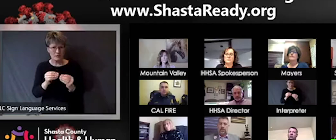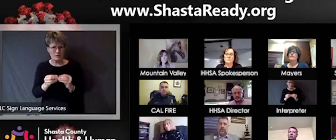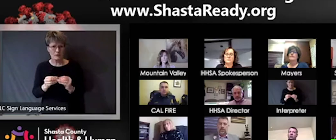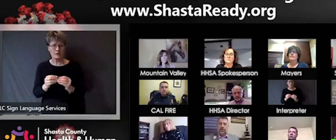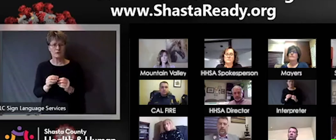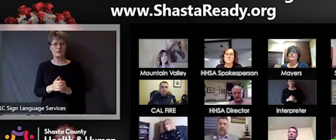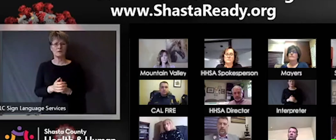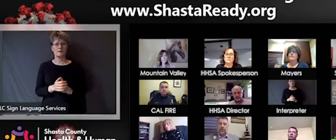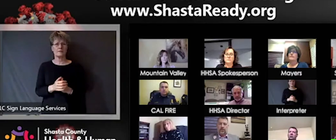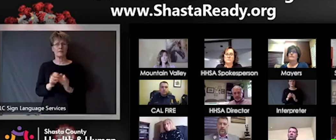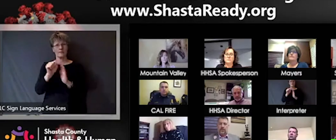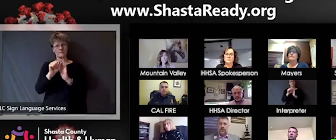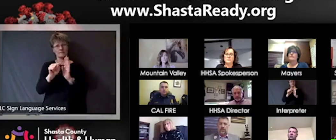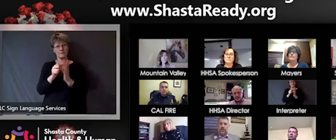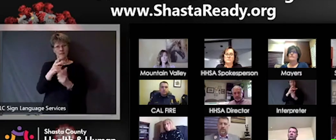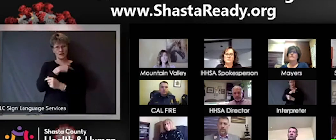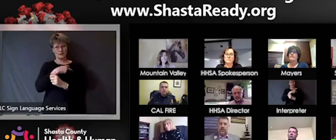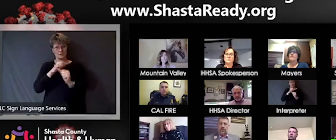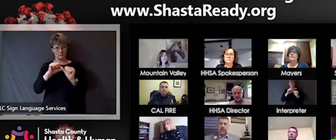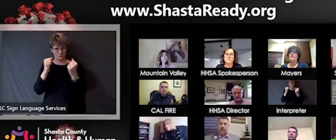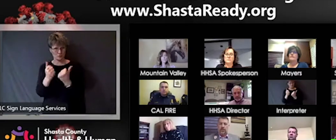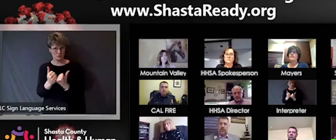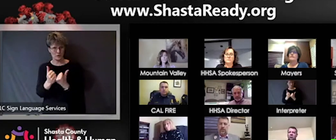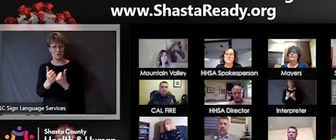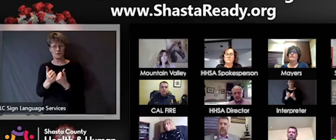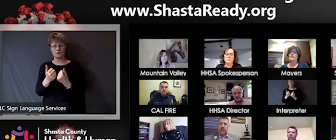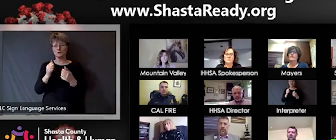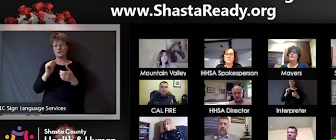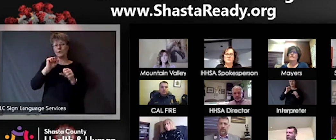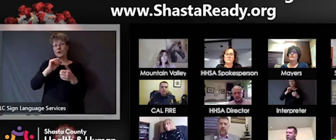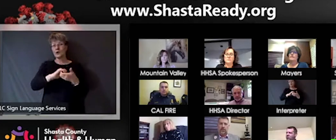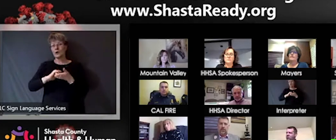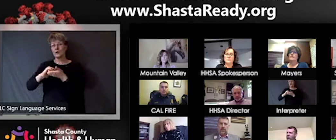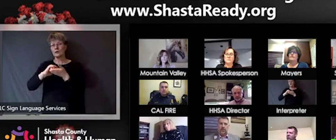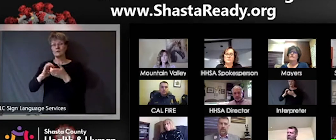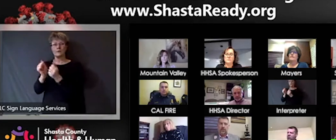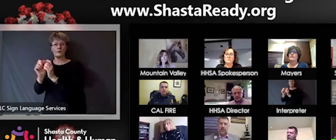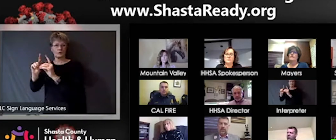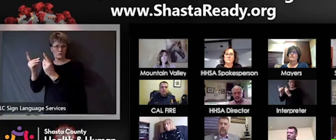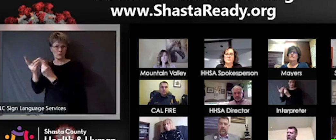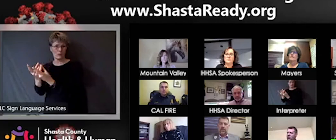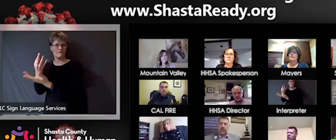Association is working with Department of Finance, and I'd have to